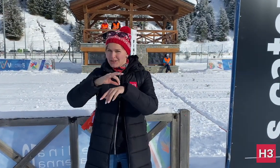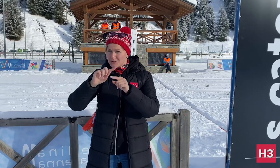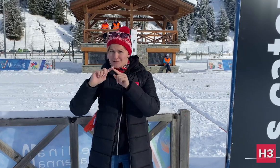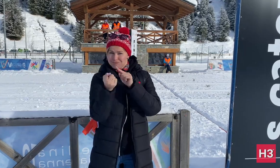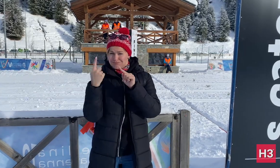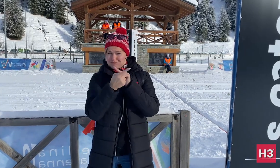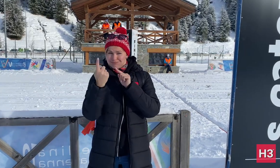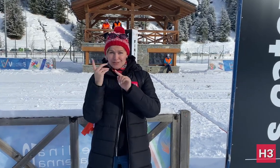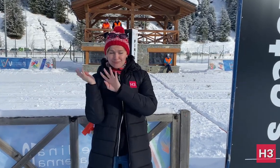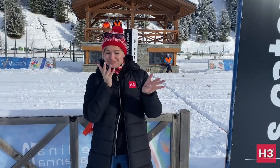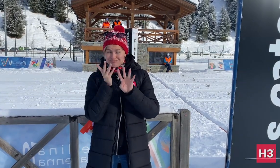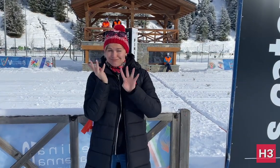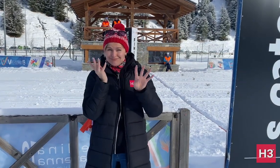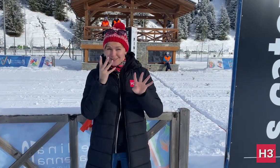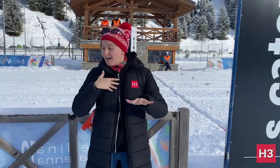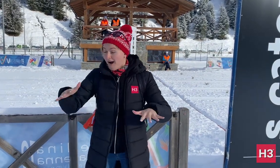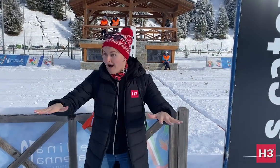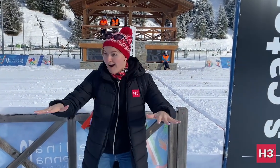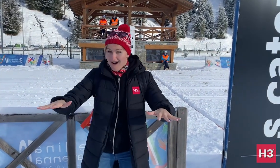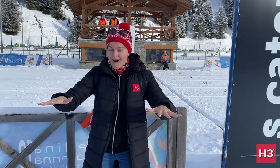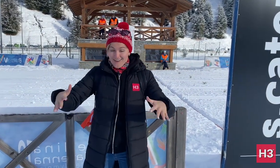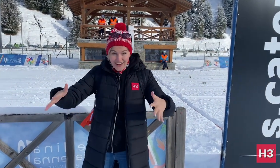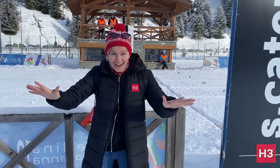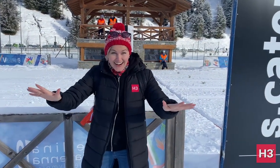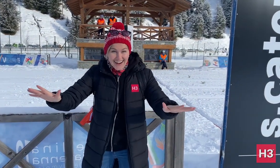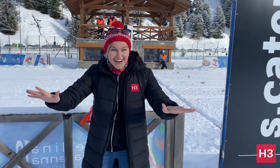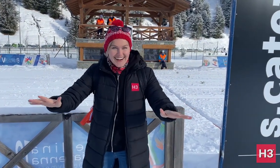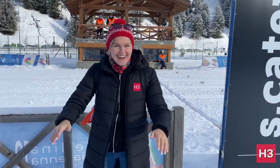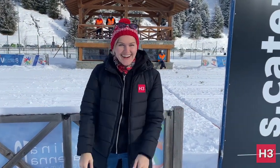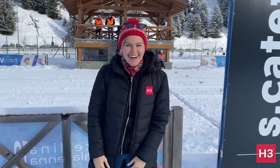between two and three minutes before crossing the finish line! Incredible!